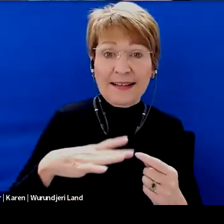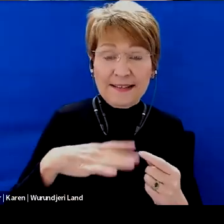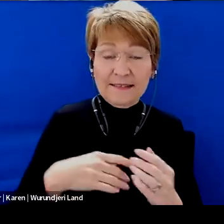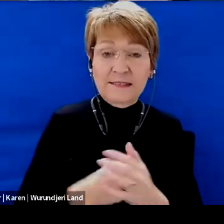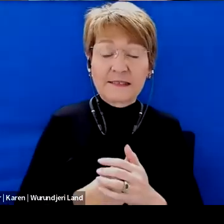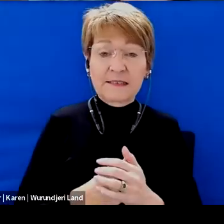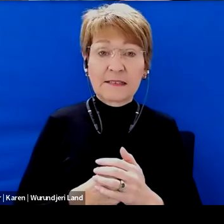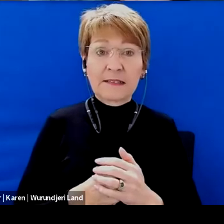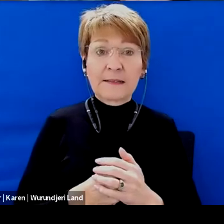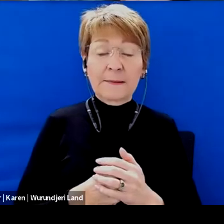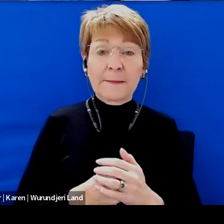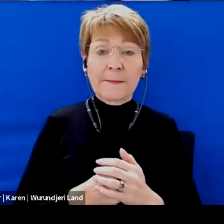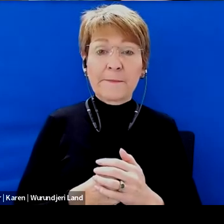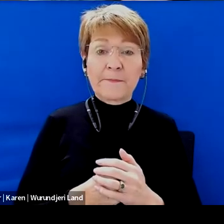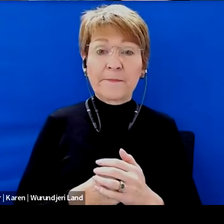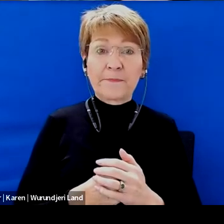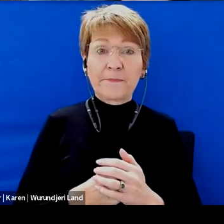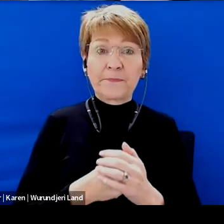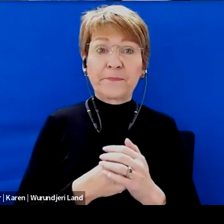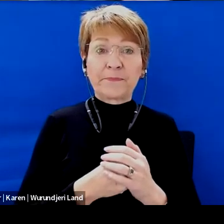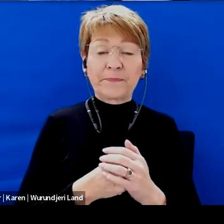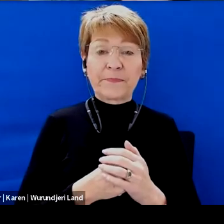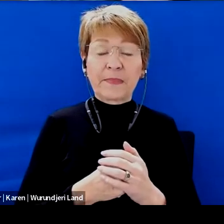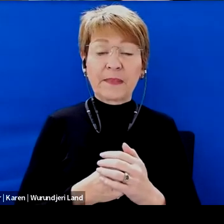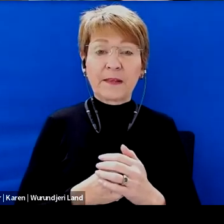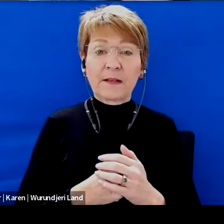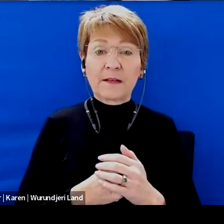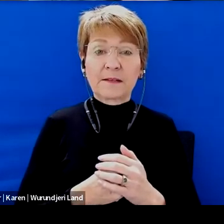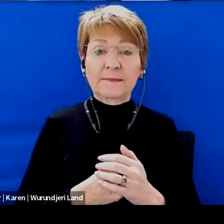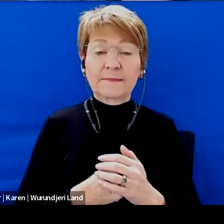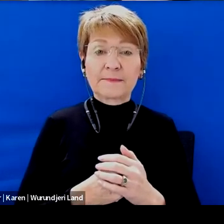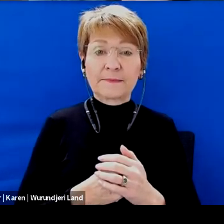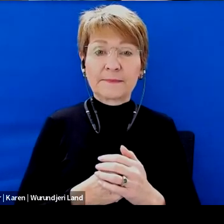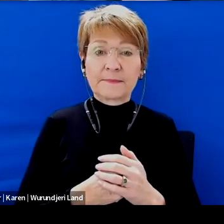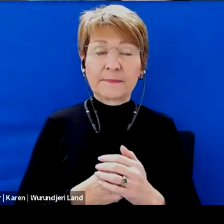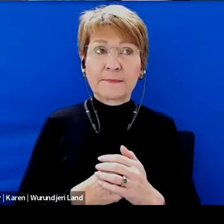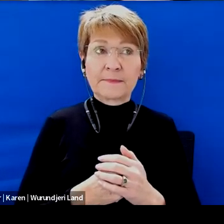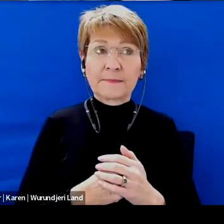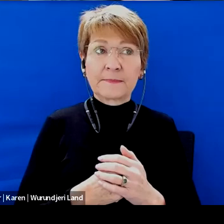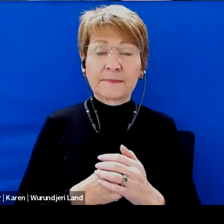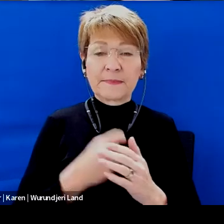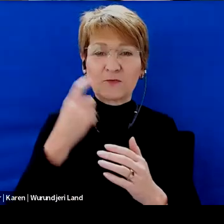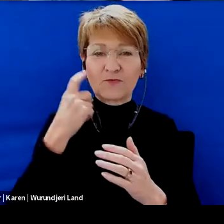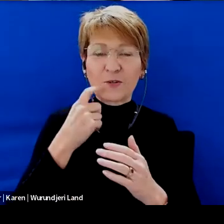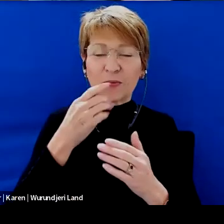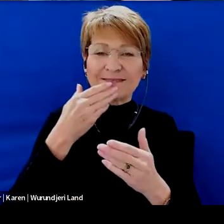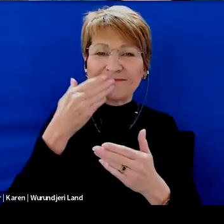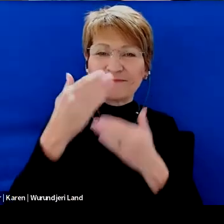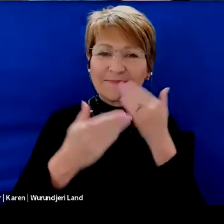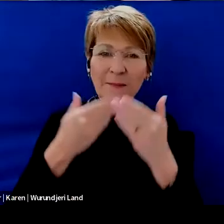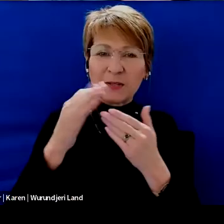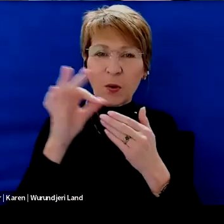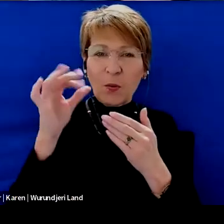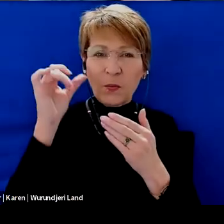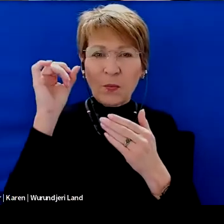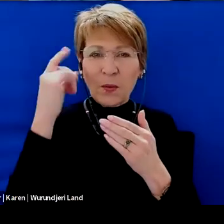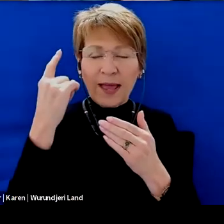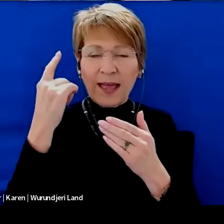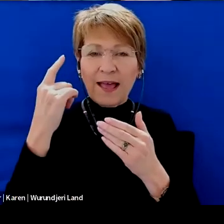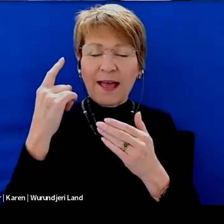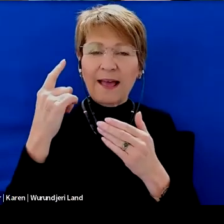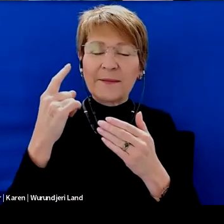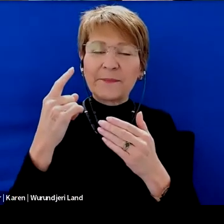A lot of the time, as well, what would happen is I'm trying to explain this to people that might not be aware of the terms of masking.